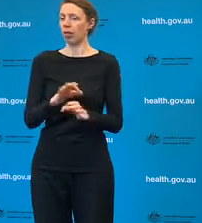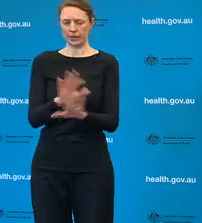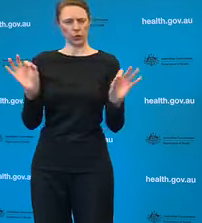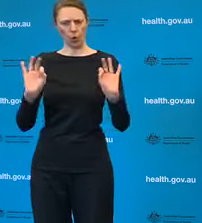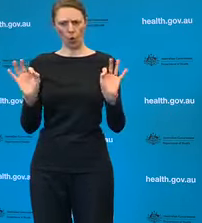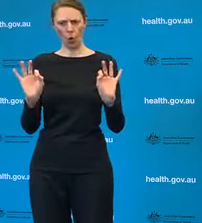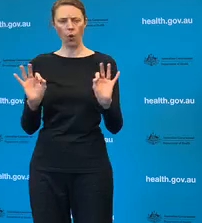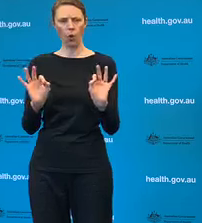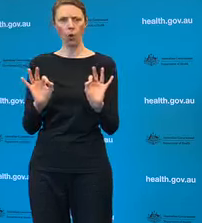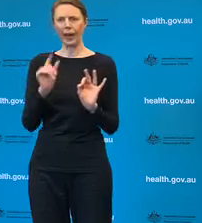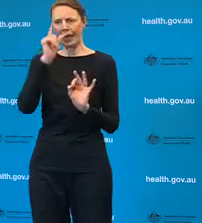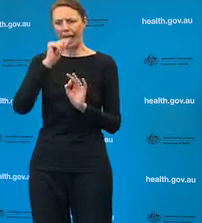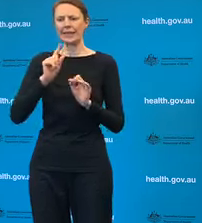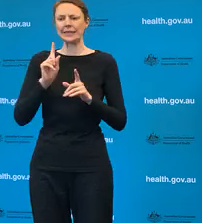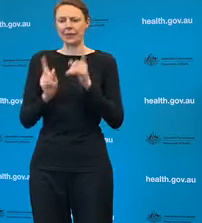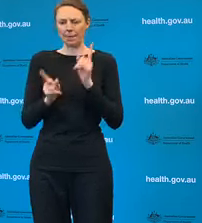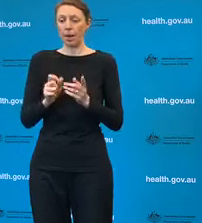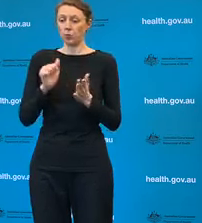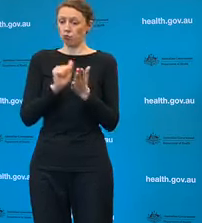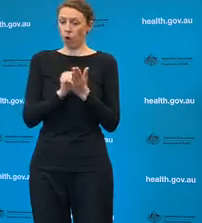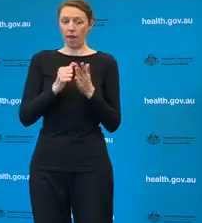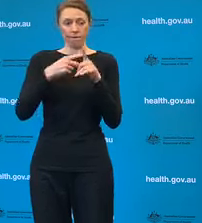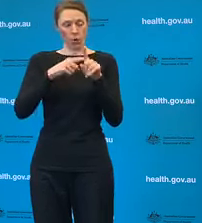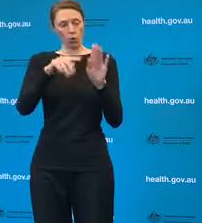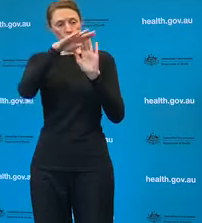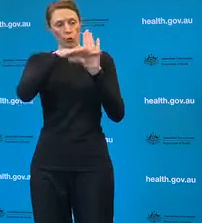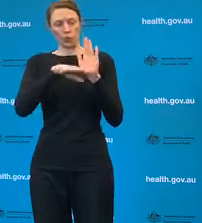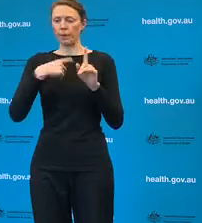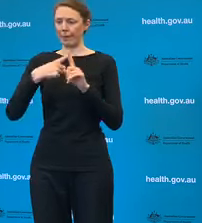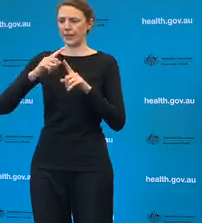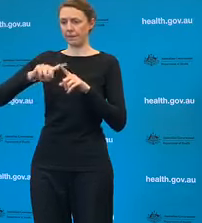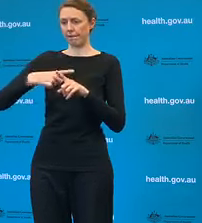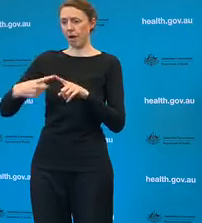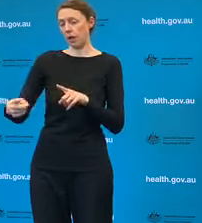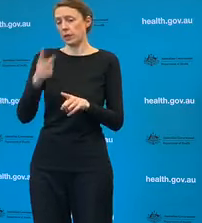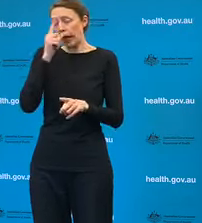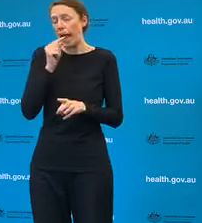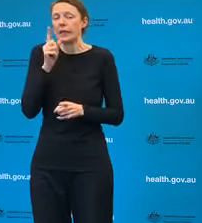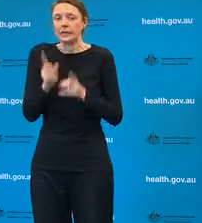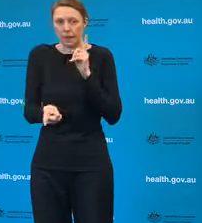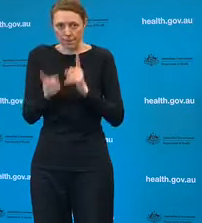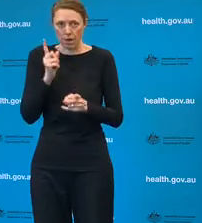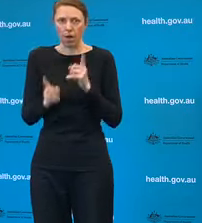an absolute requirement for us as health professionals for our